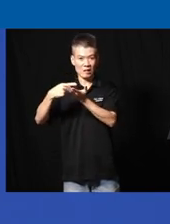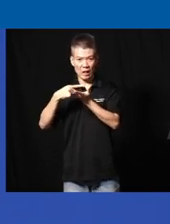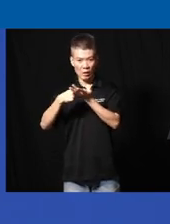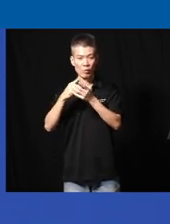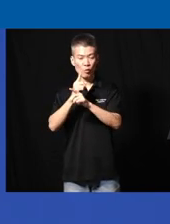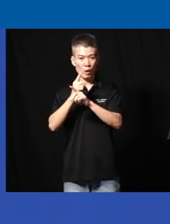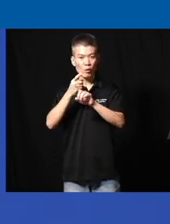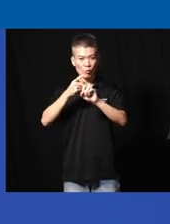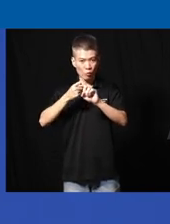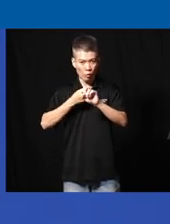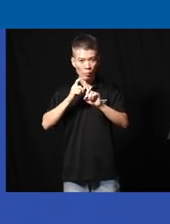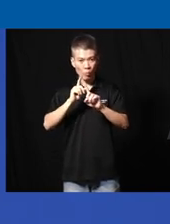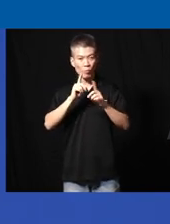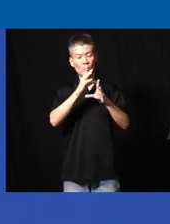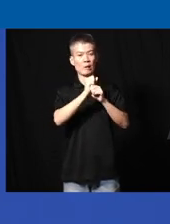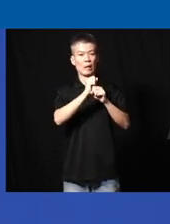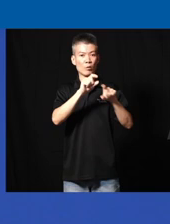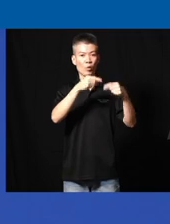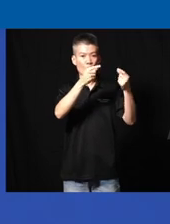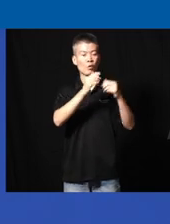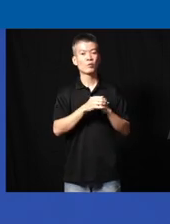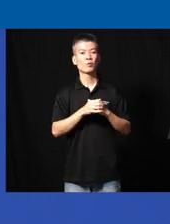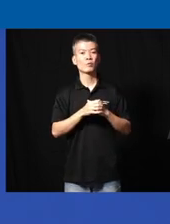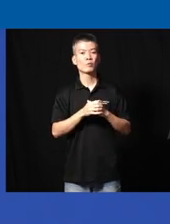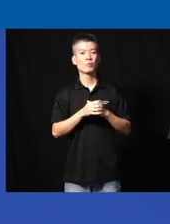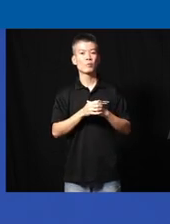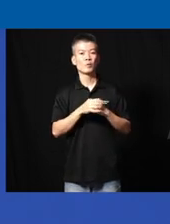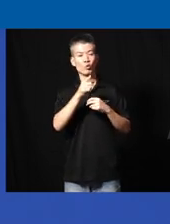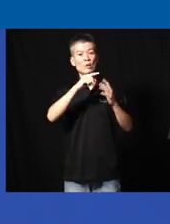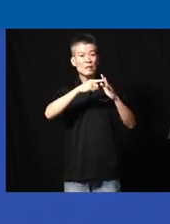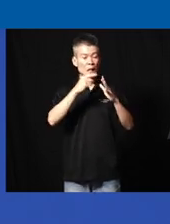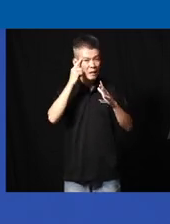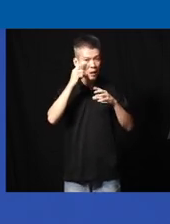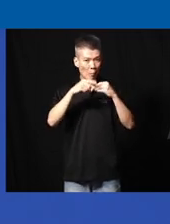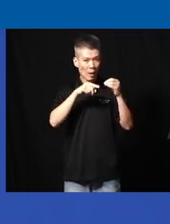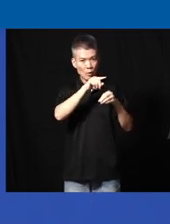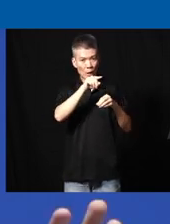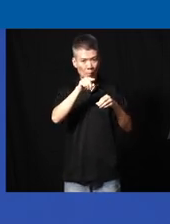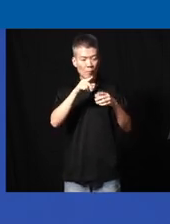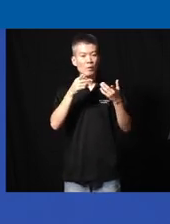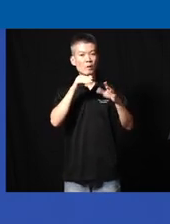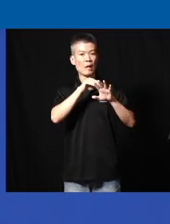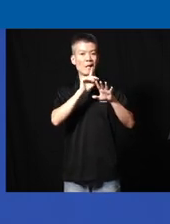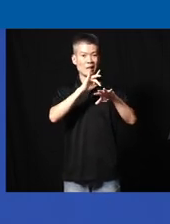right from the the the get go so that you start thinking about them at the early stage rather